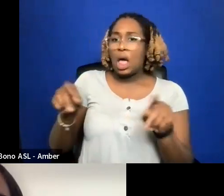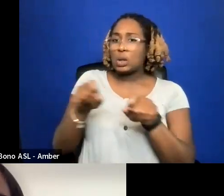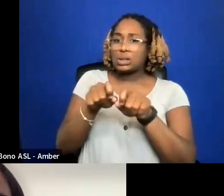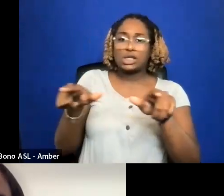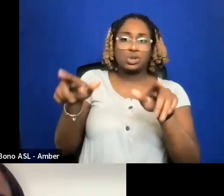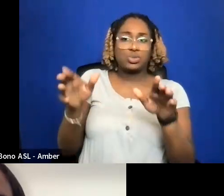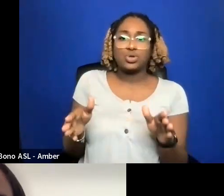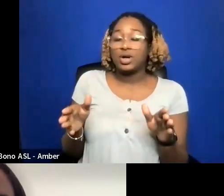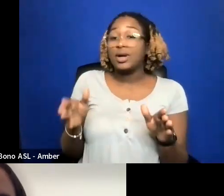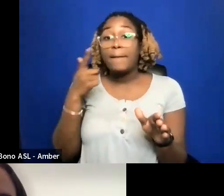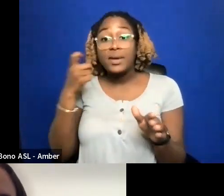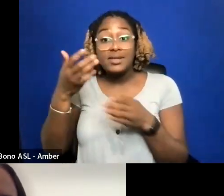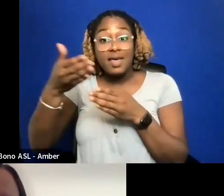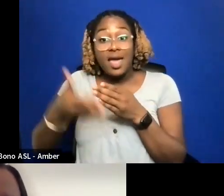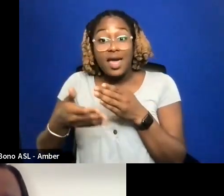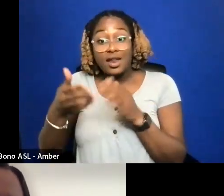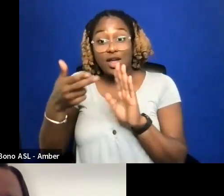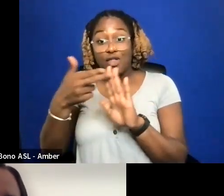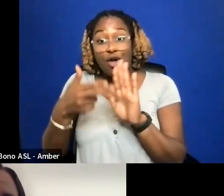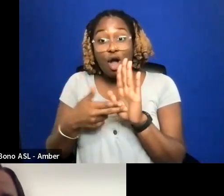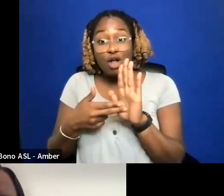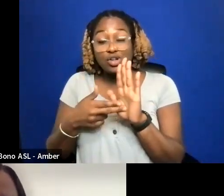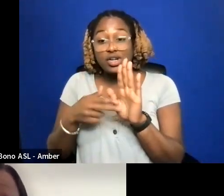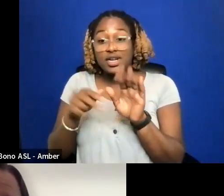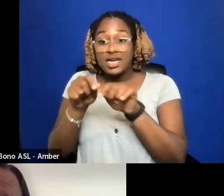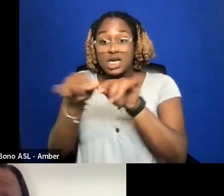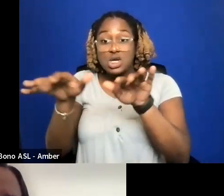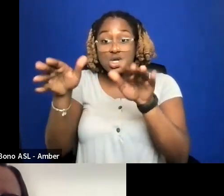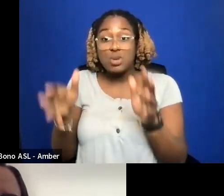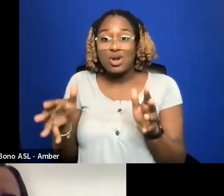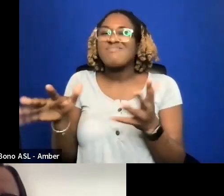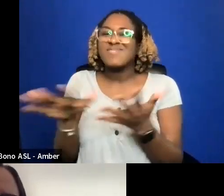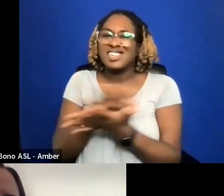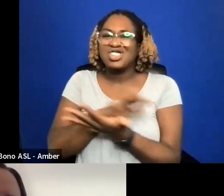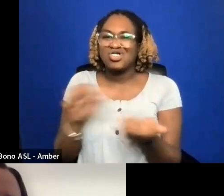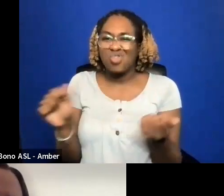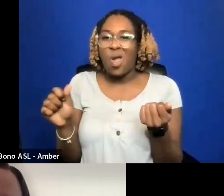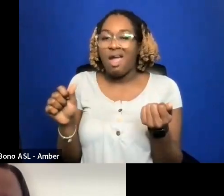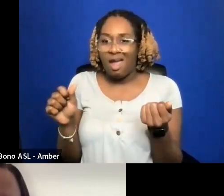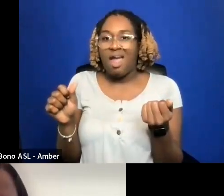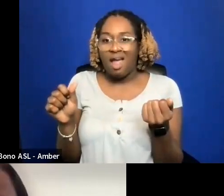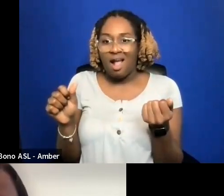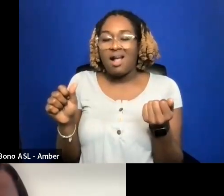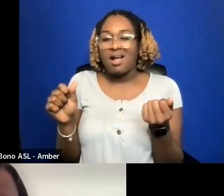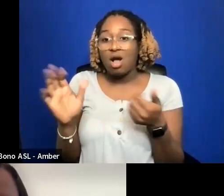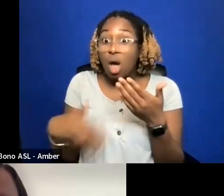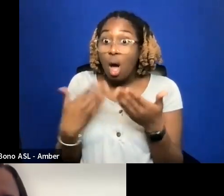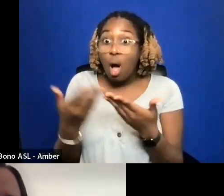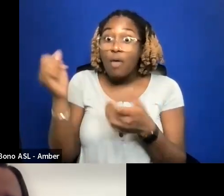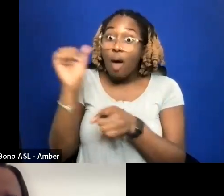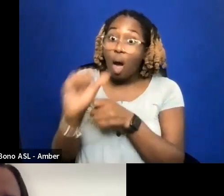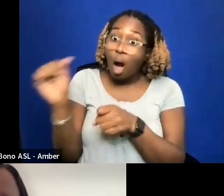USUALLY DESTROY AND THAT'S ALL THAT WORK THAT GOES TO WASTE SO YOU MIGHT AS WELL HAVE IT YOURSELF.